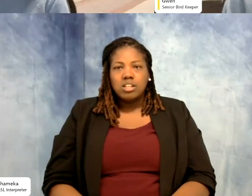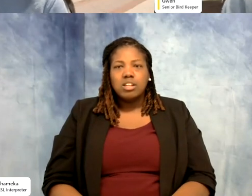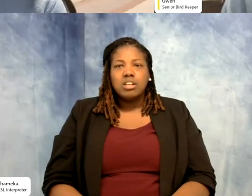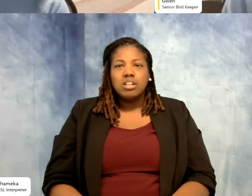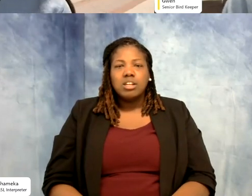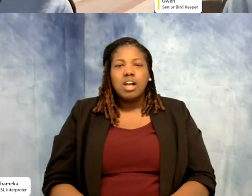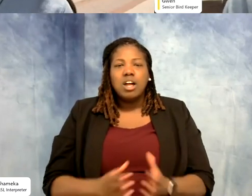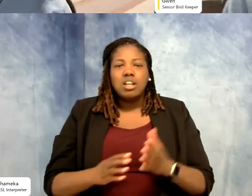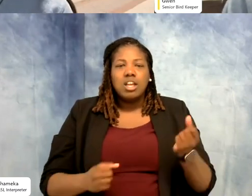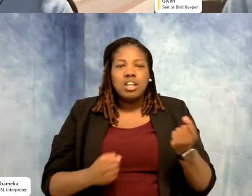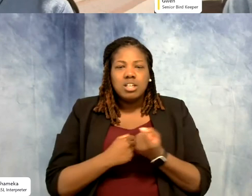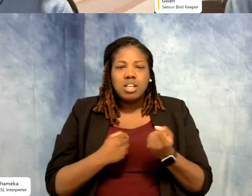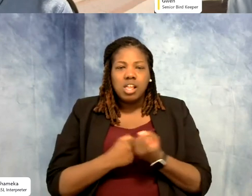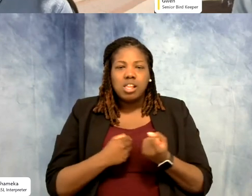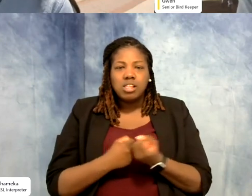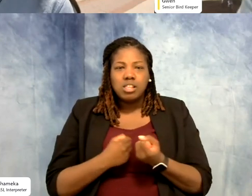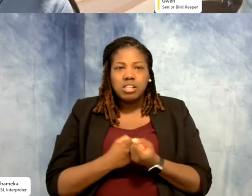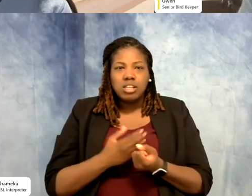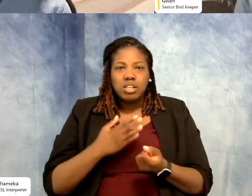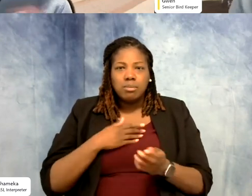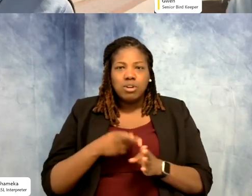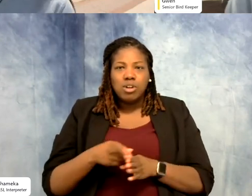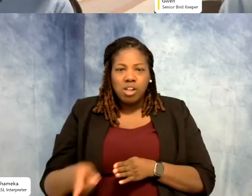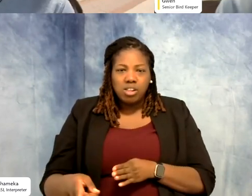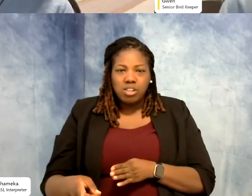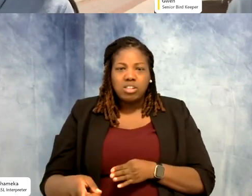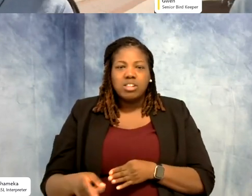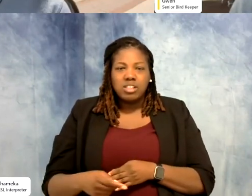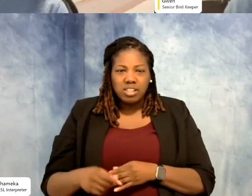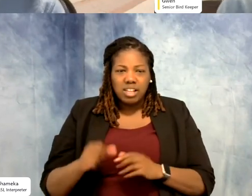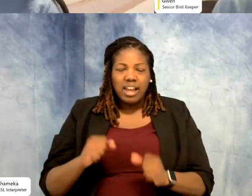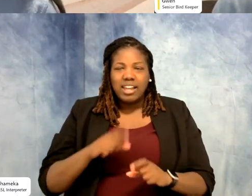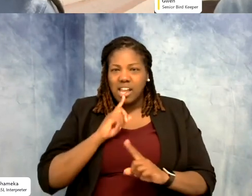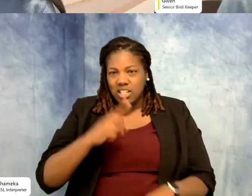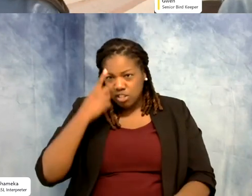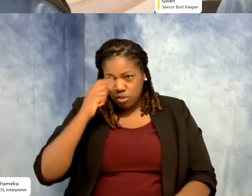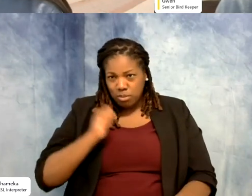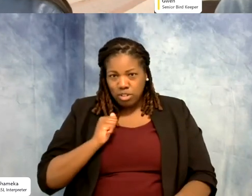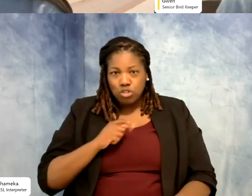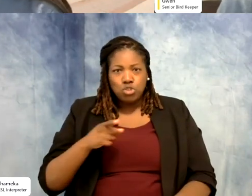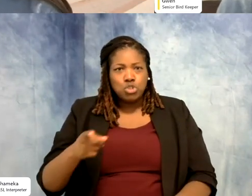and knowledge in my own career, so I can speak for myself that you are absolutely giving back.